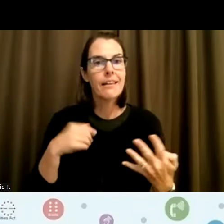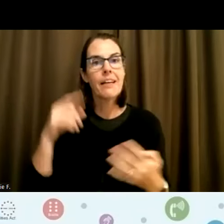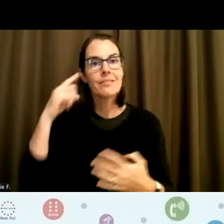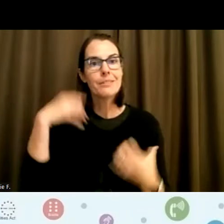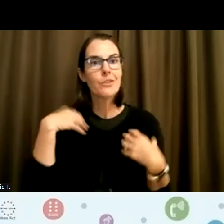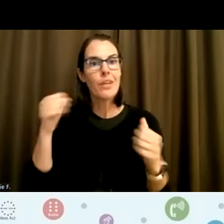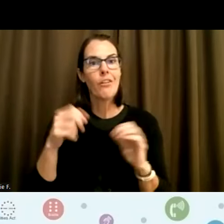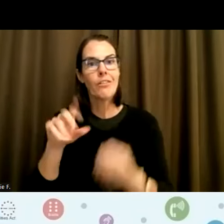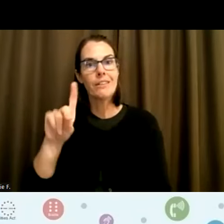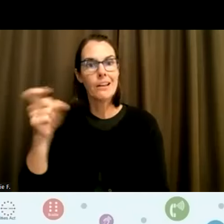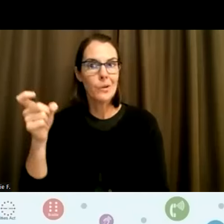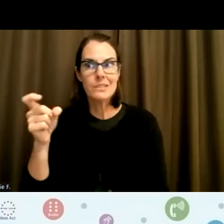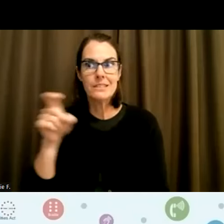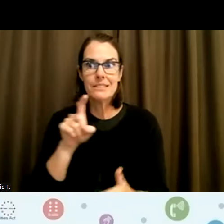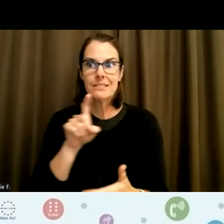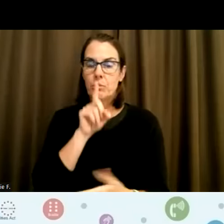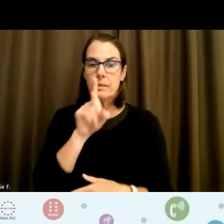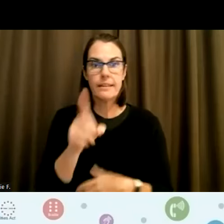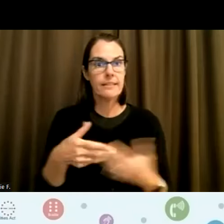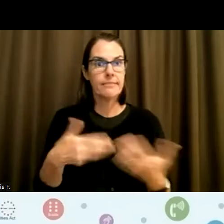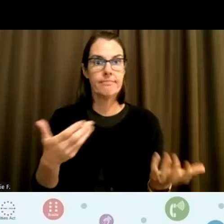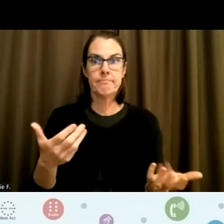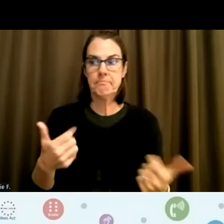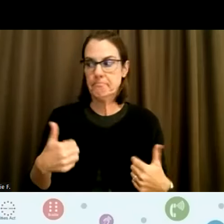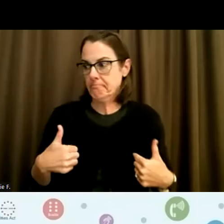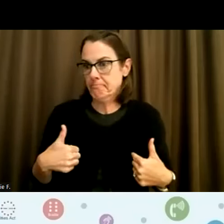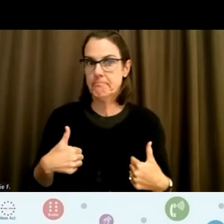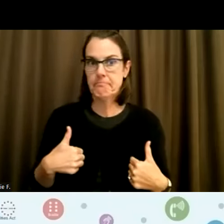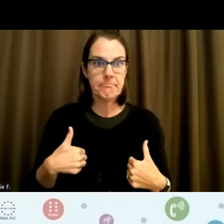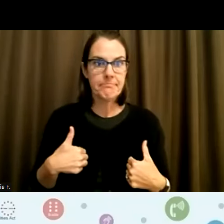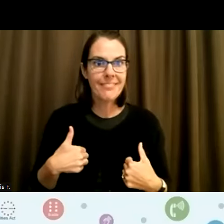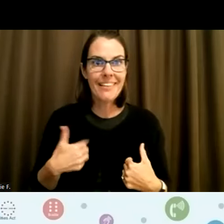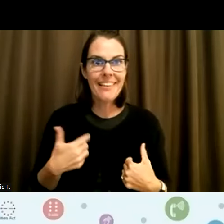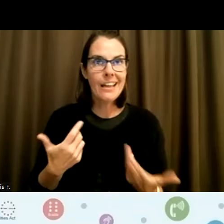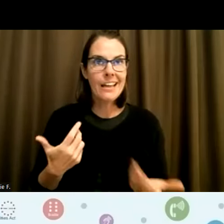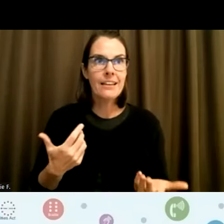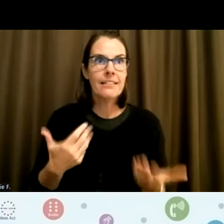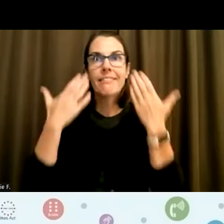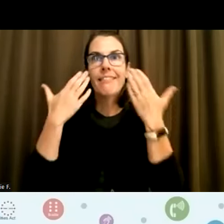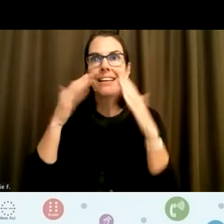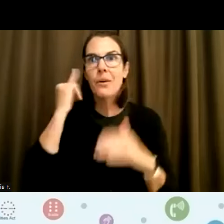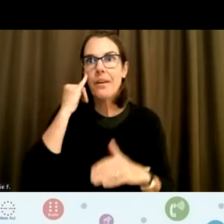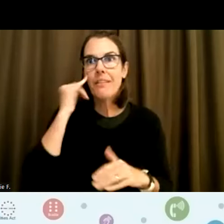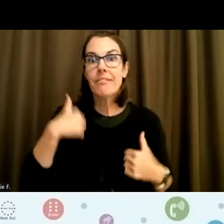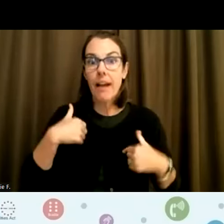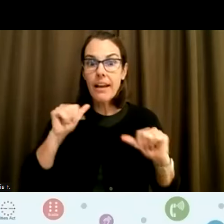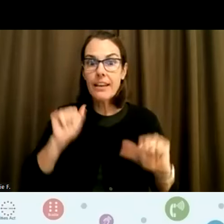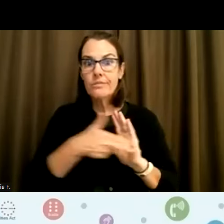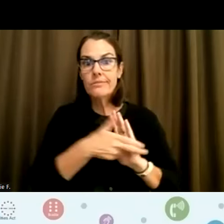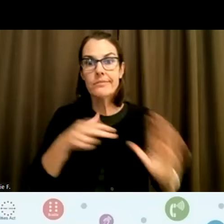that had really. I didn't even know if I could consider them disabilities until I really join